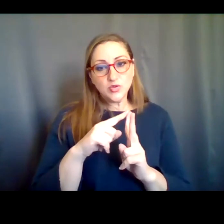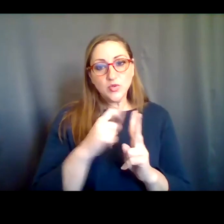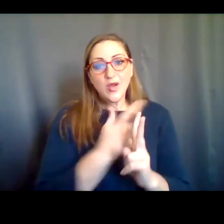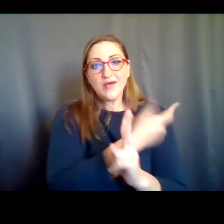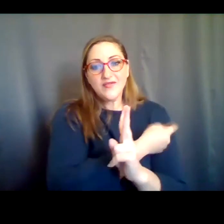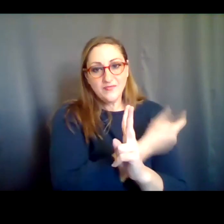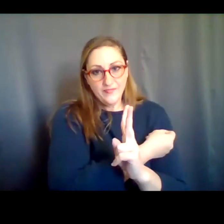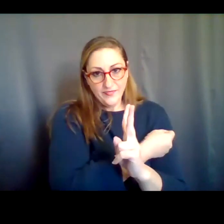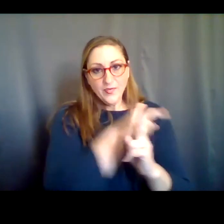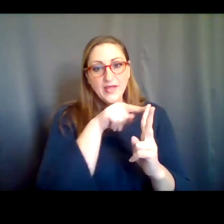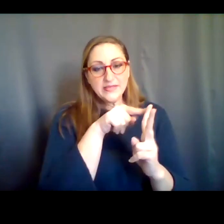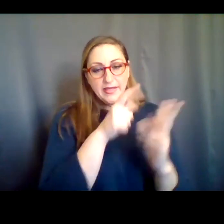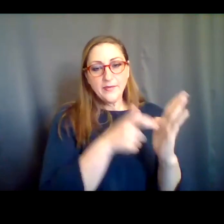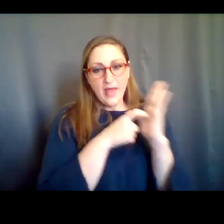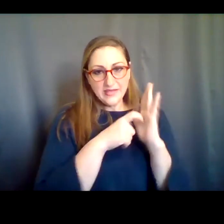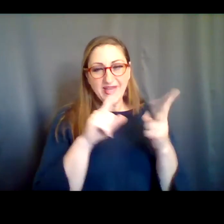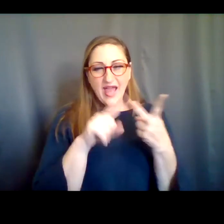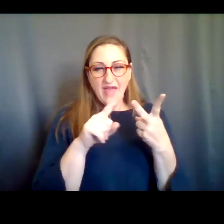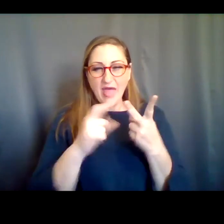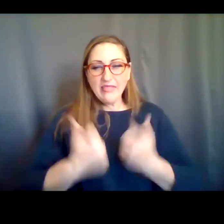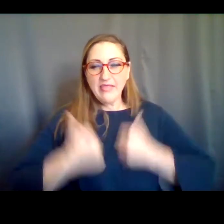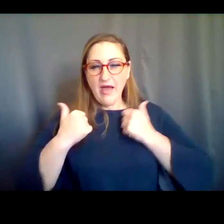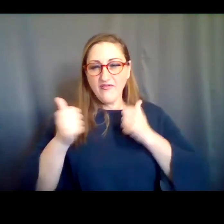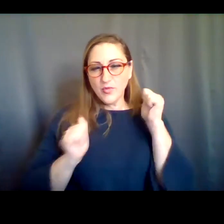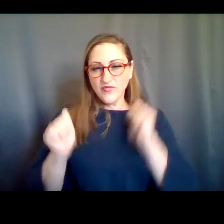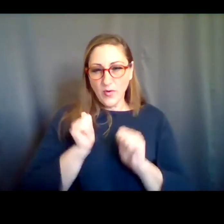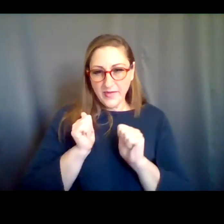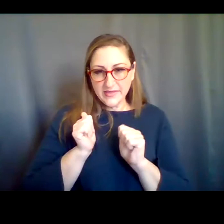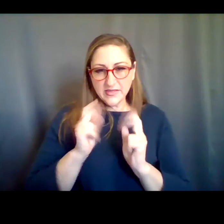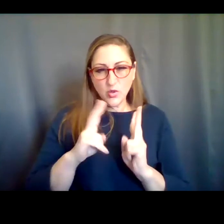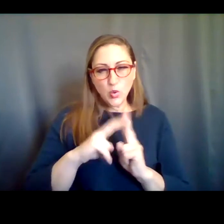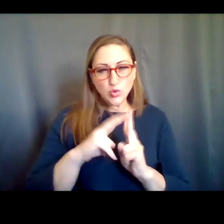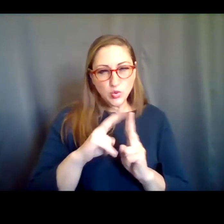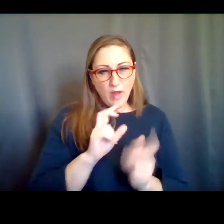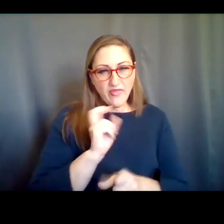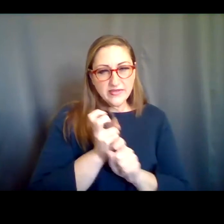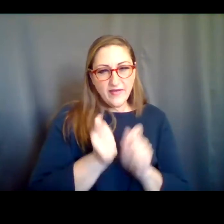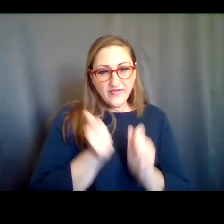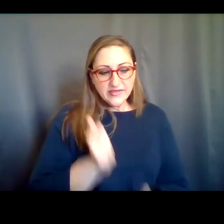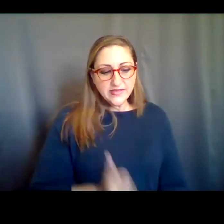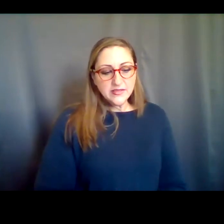live performance. For us, we are -- we're